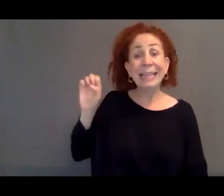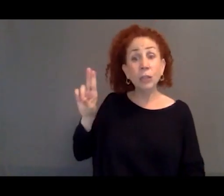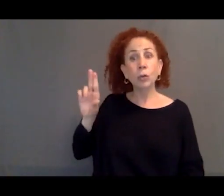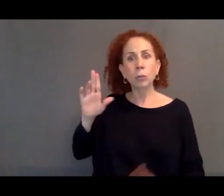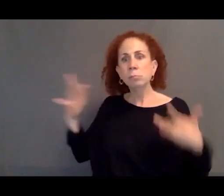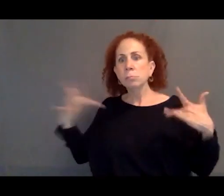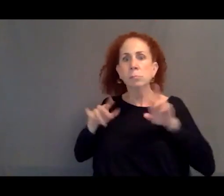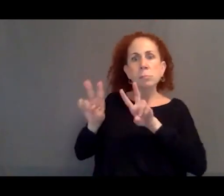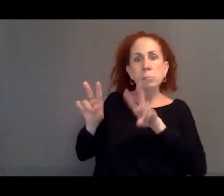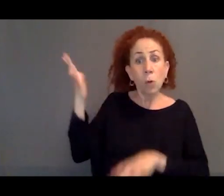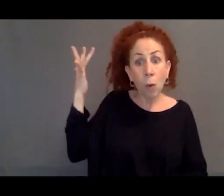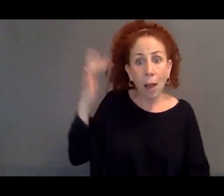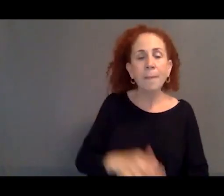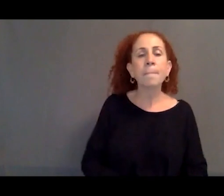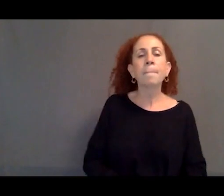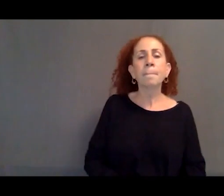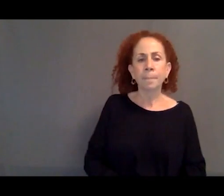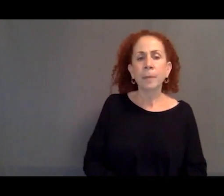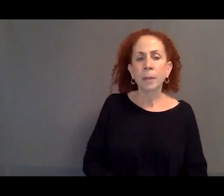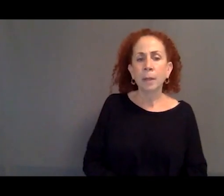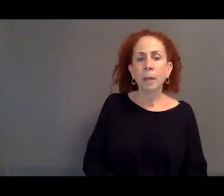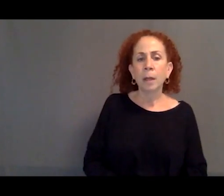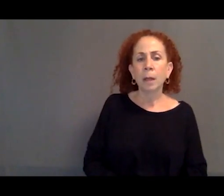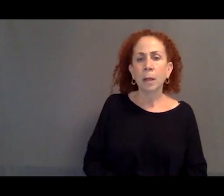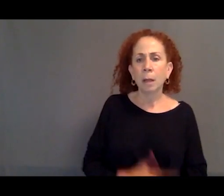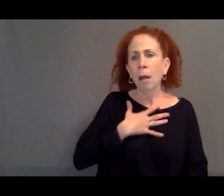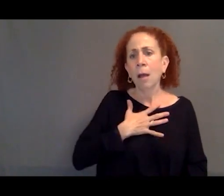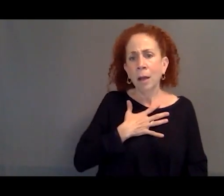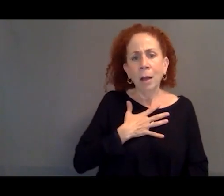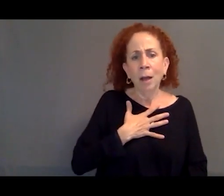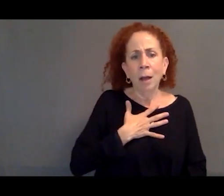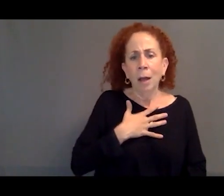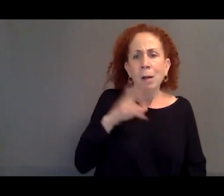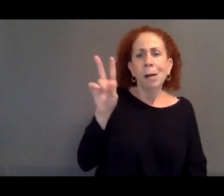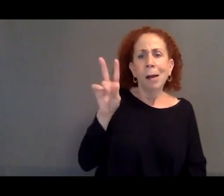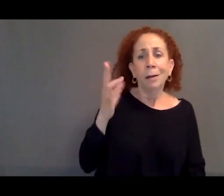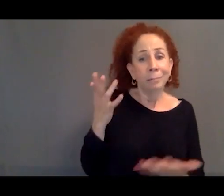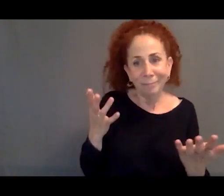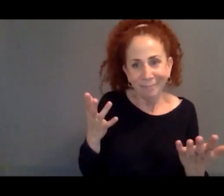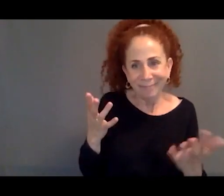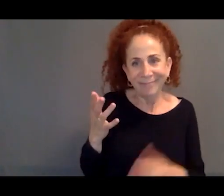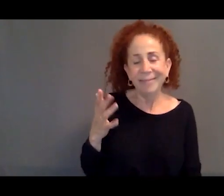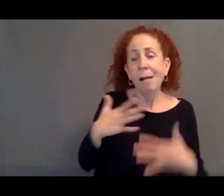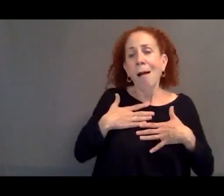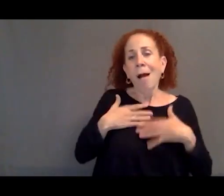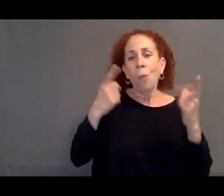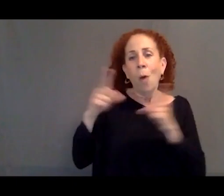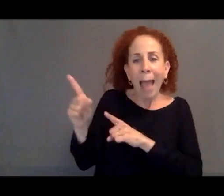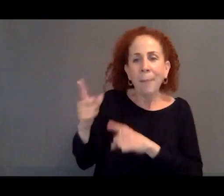was not really about what was going to happen in Afghanistan.